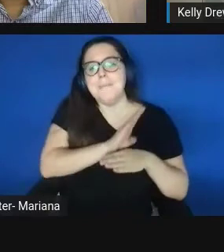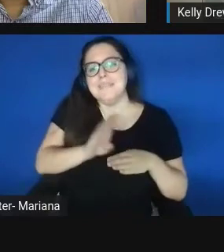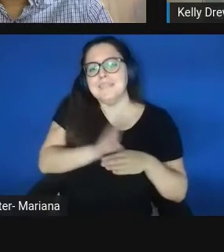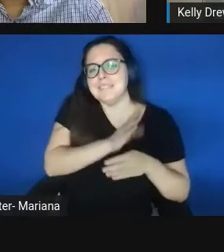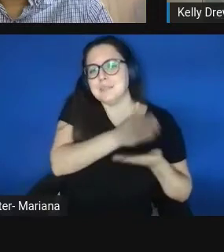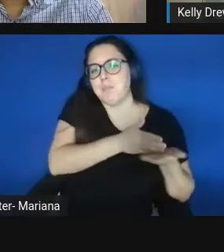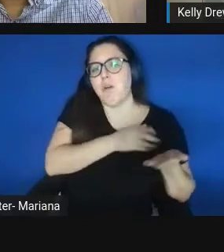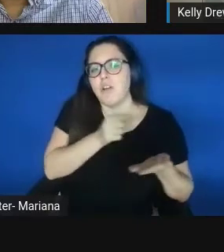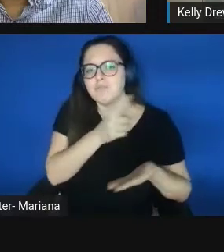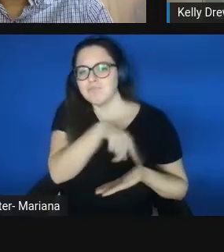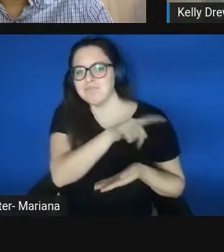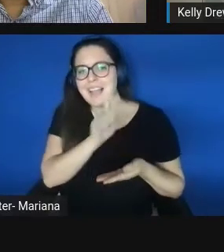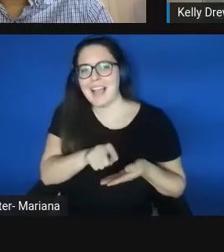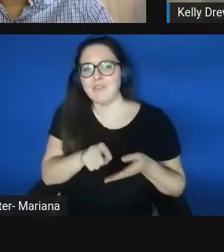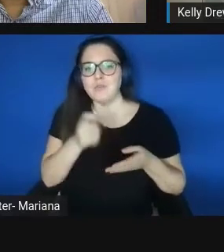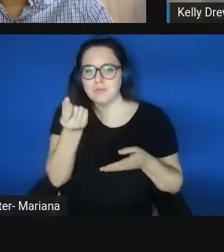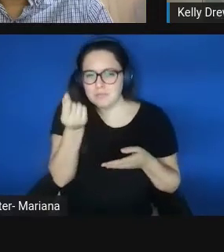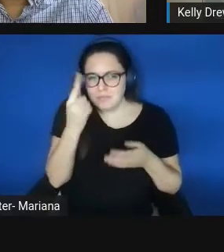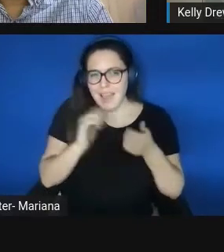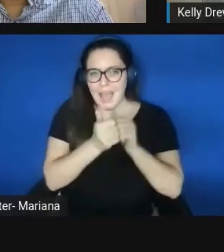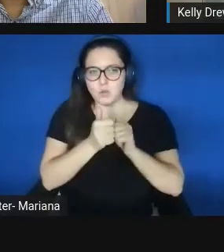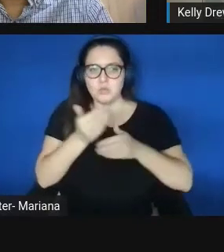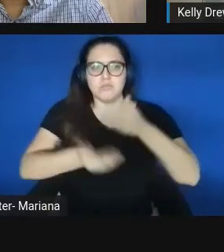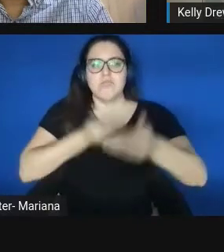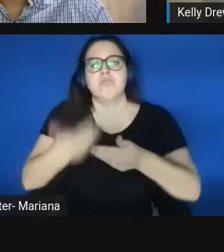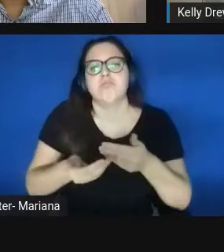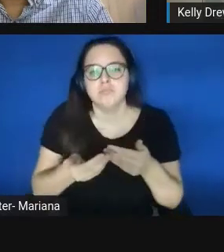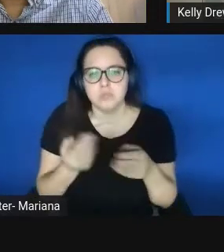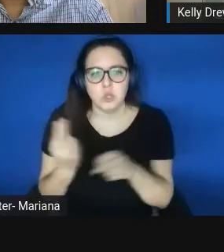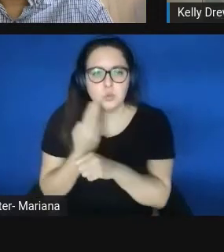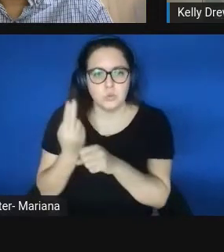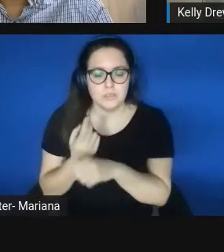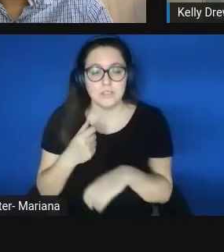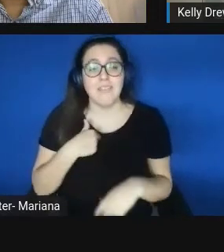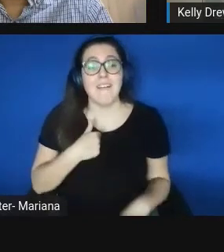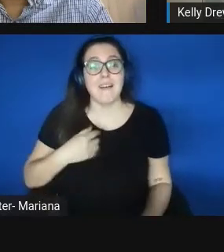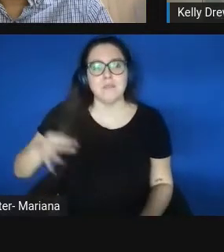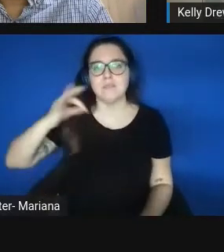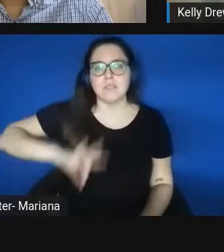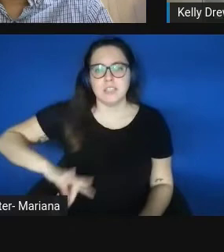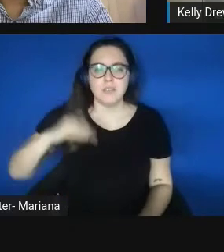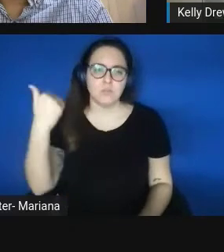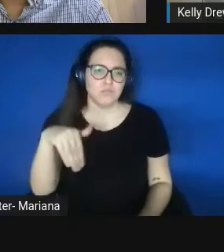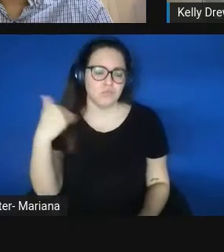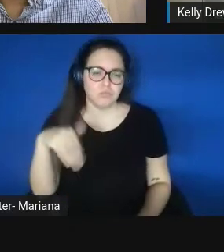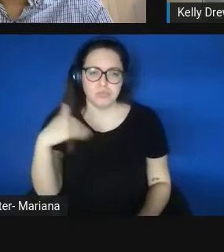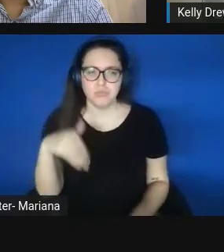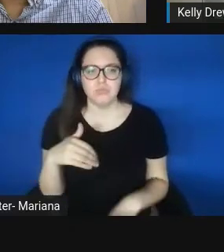how to move it forward. So I have benefited substantially from colleagues